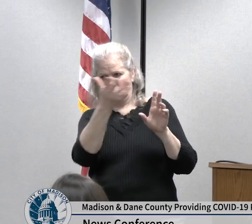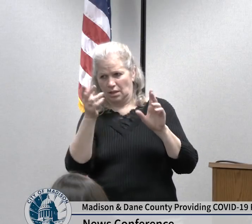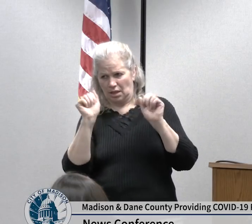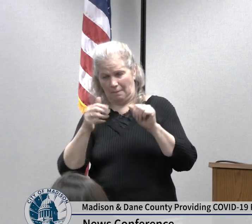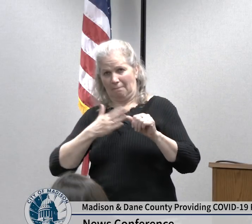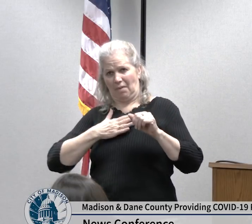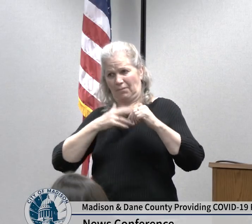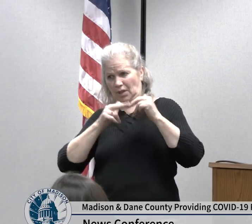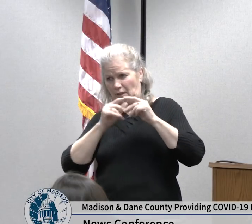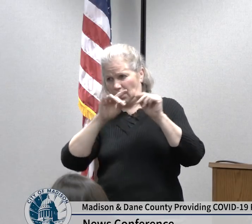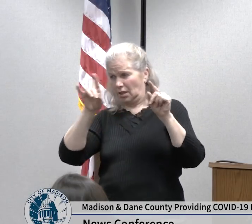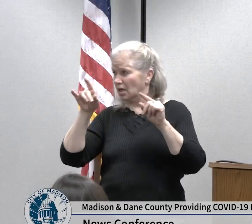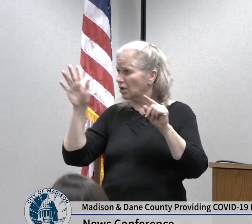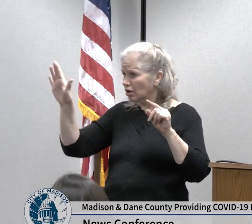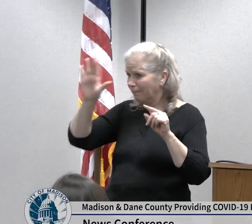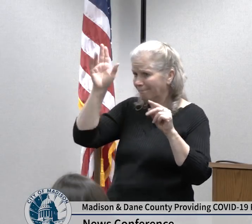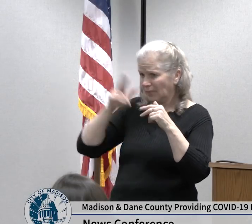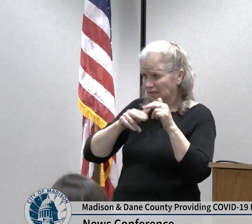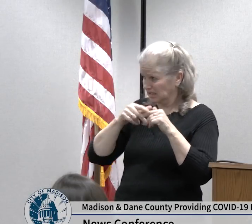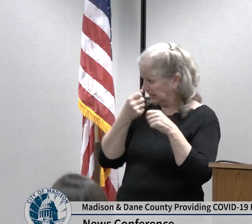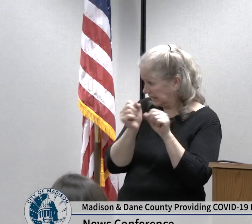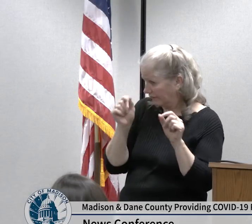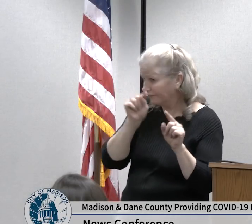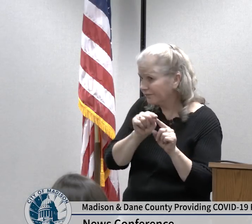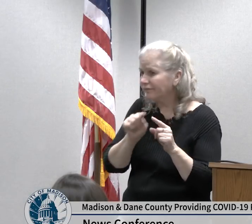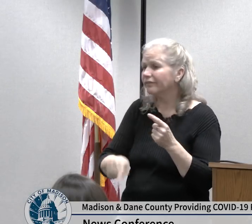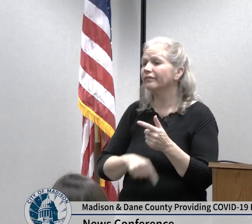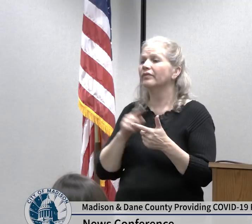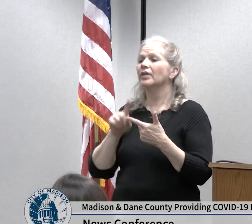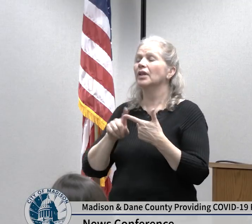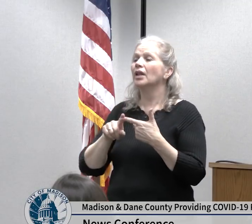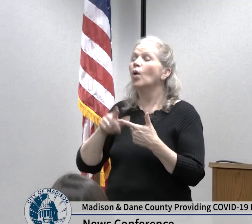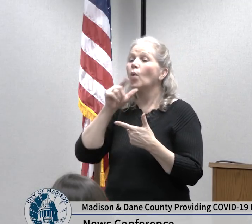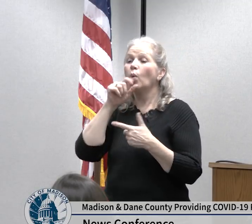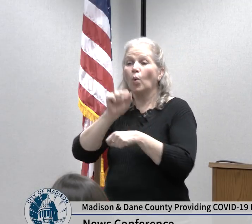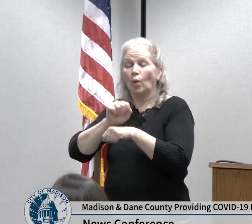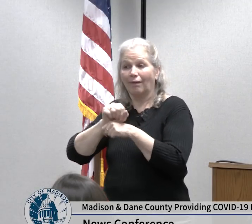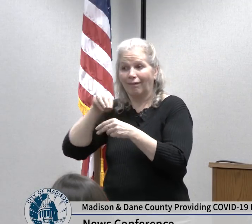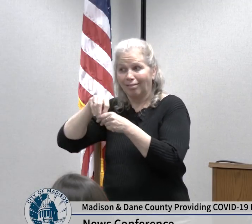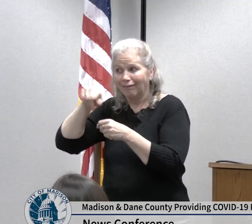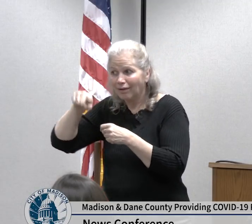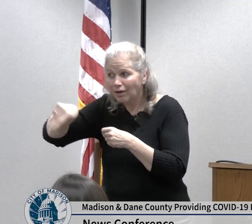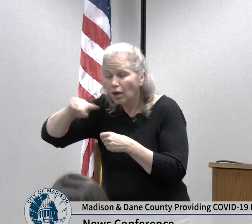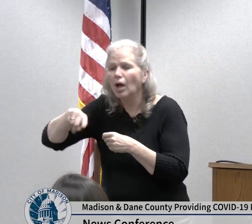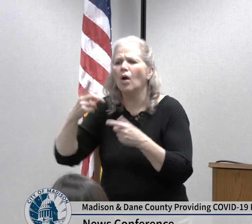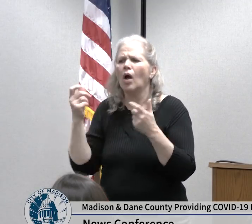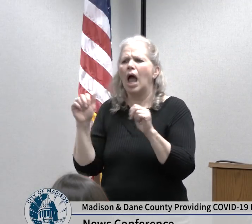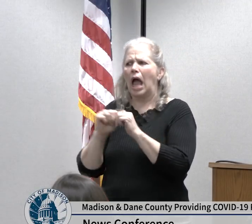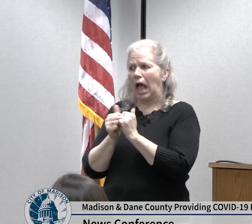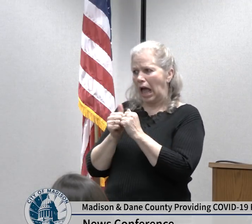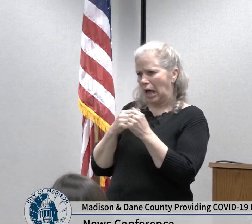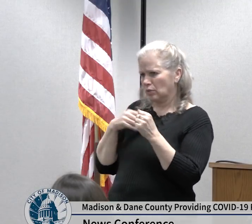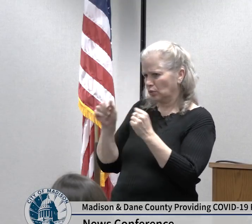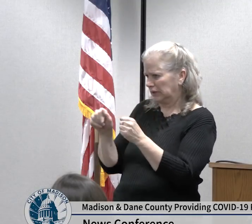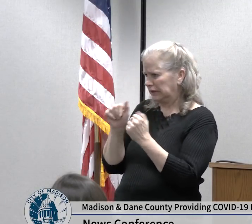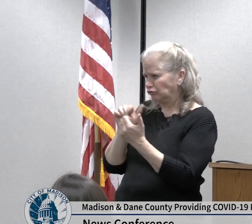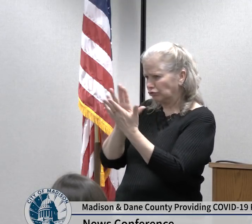way the other is to protect the workforce and what that means is that individuals or employees of the healthcare systems who have symptoms